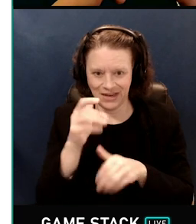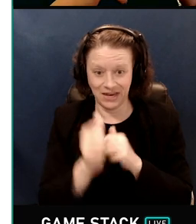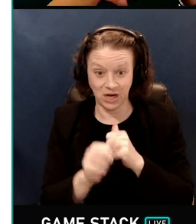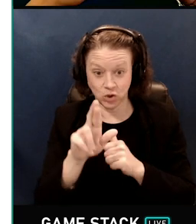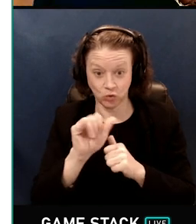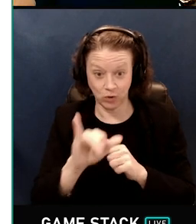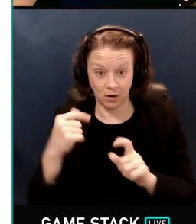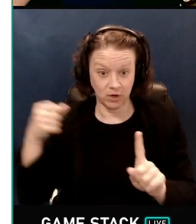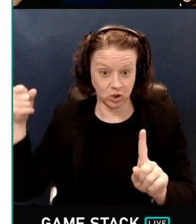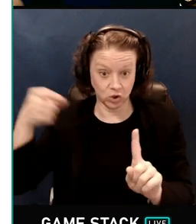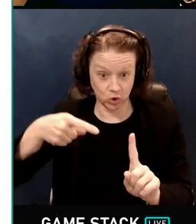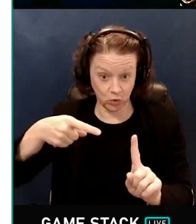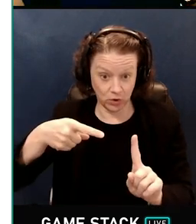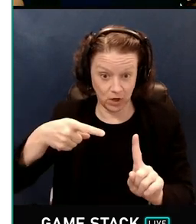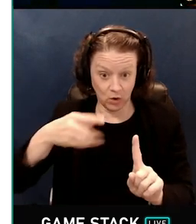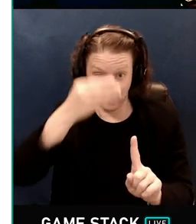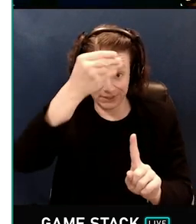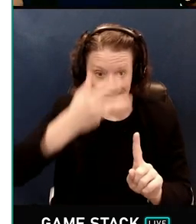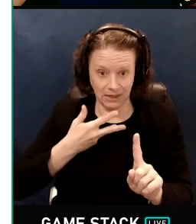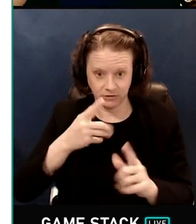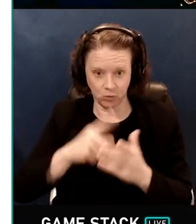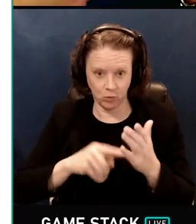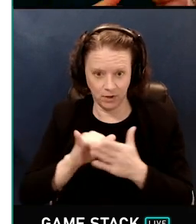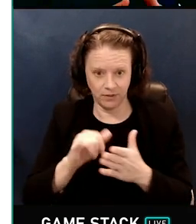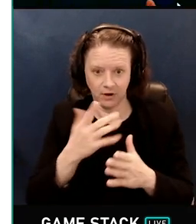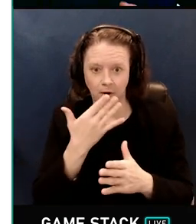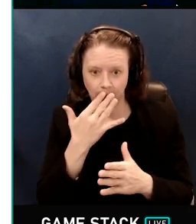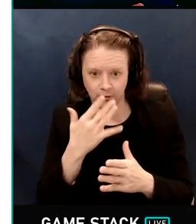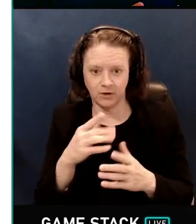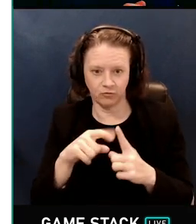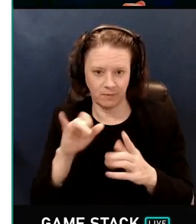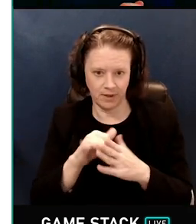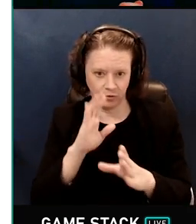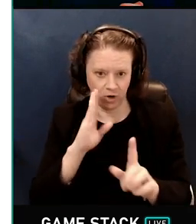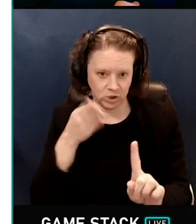it can tell us what the color is coming from that direction, what the light is.